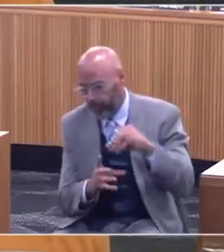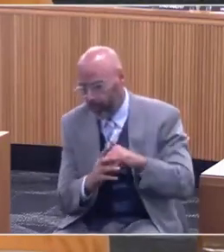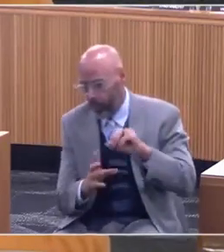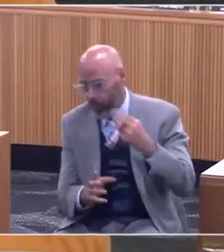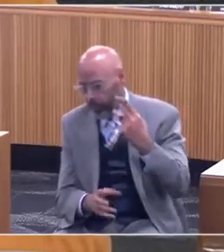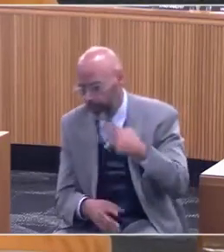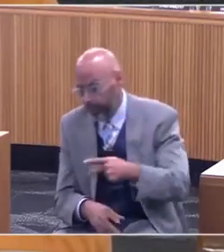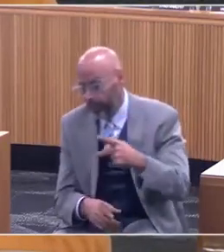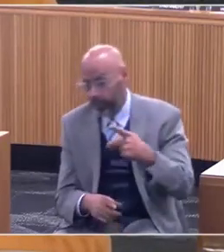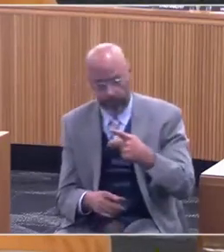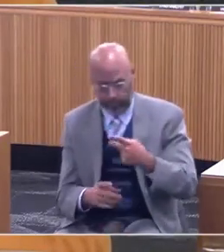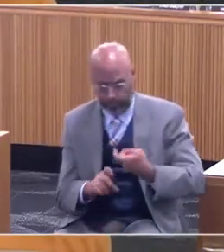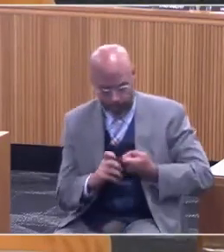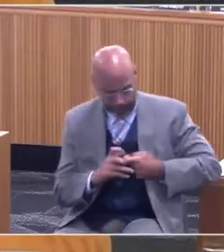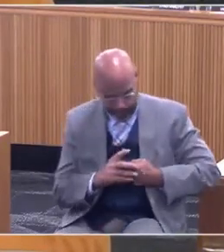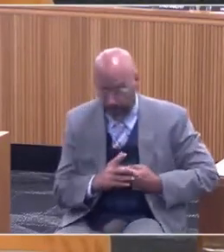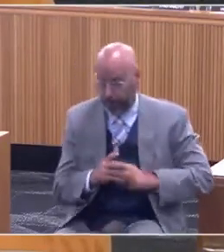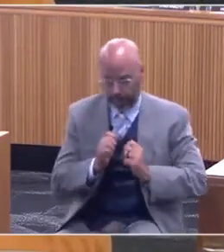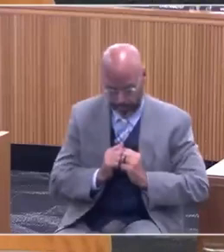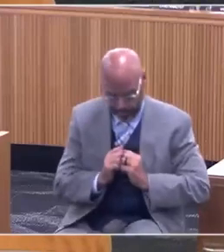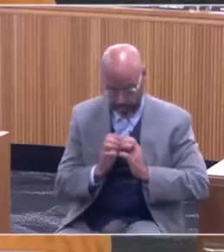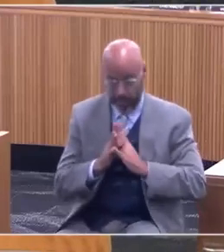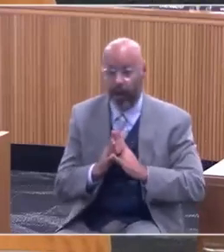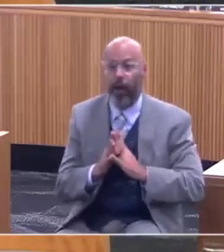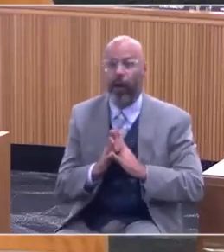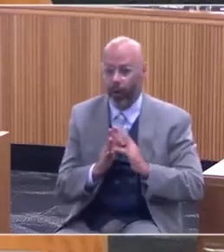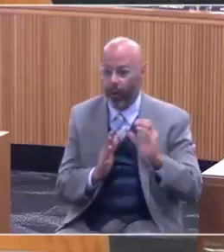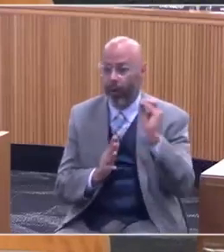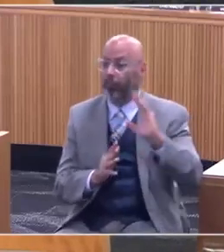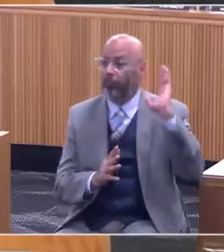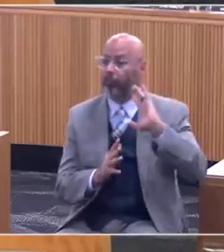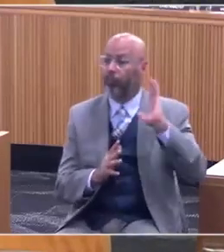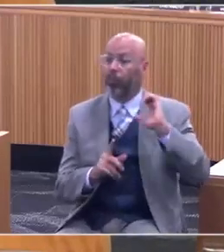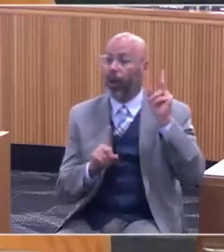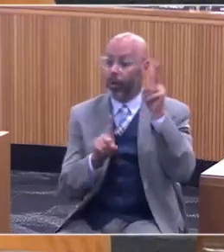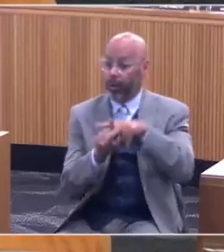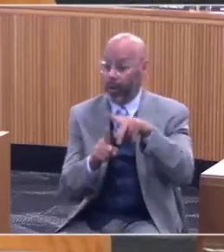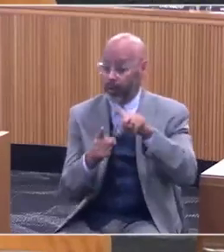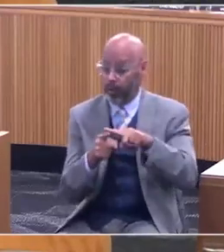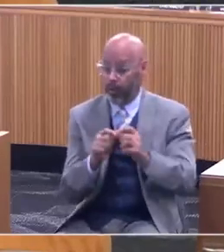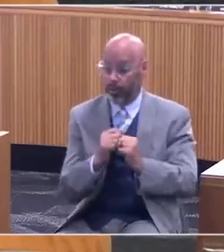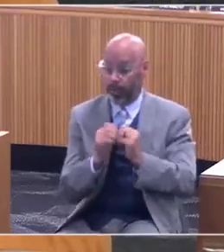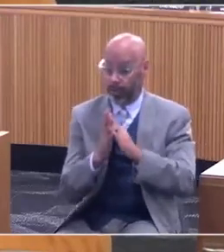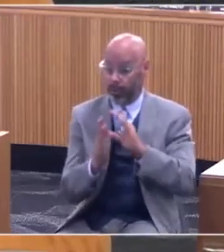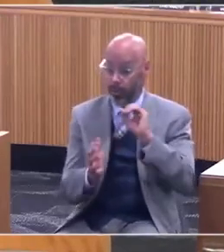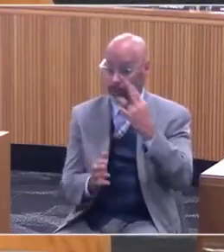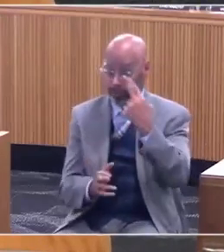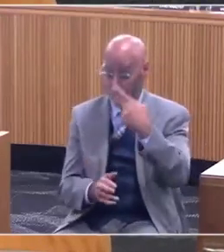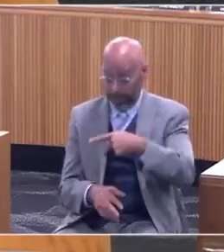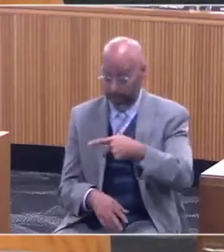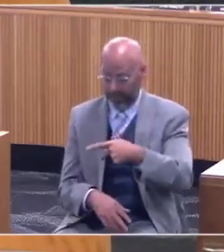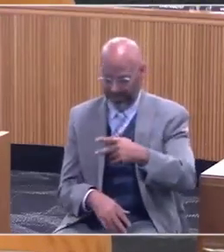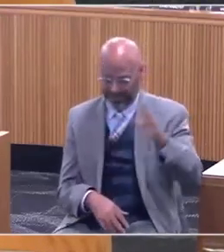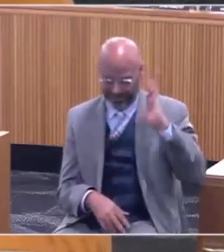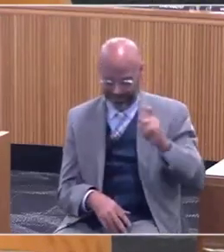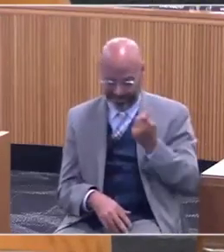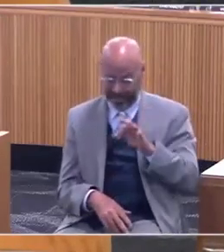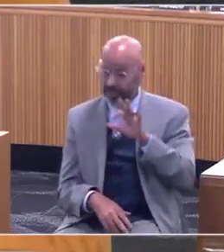since its inception. In fact, when Oregon initially applied to create the Oregon Health Plan back in 1992,